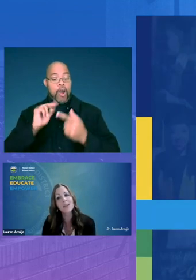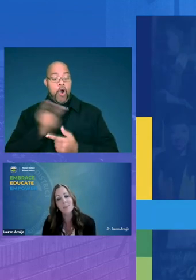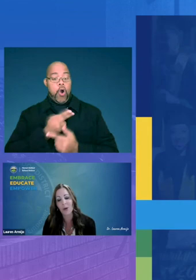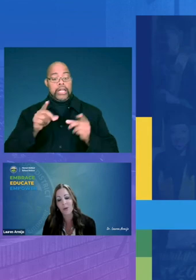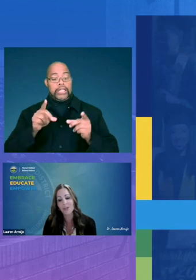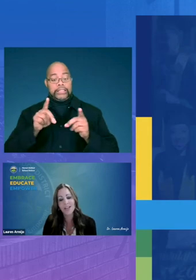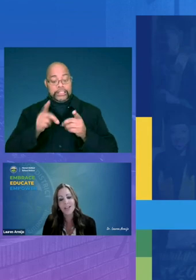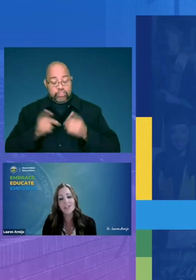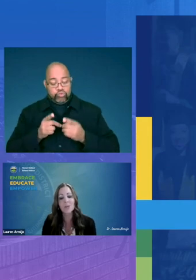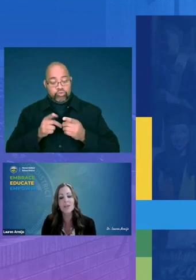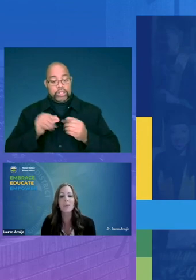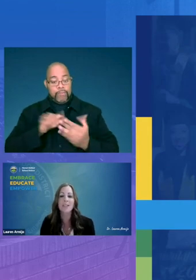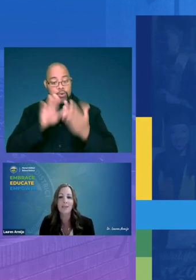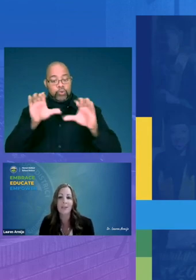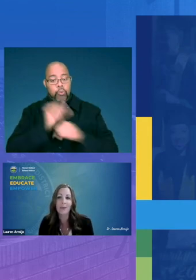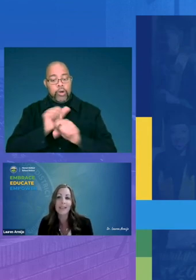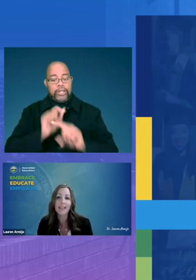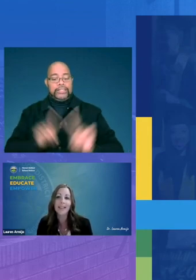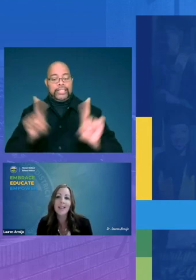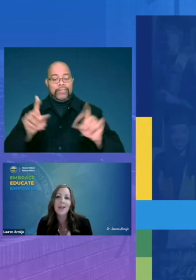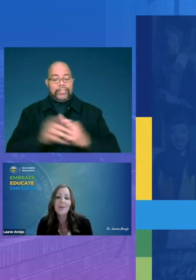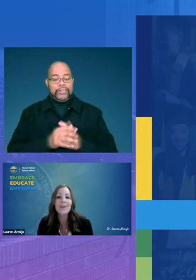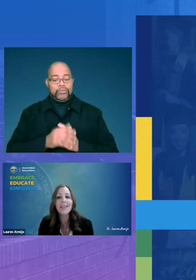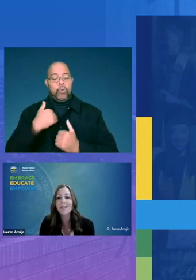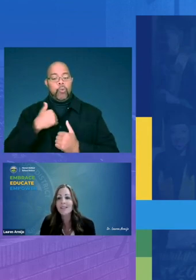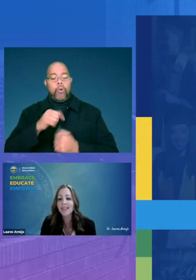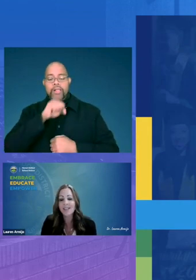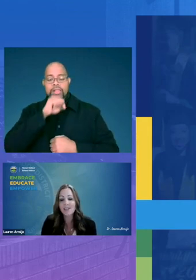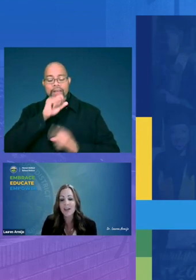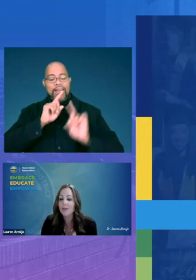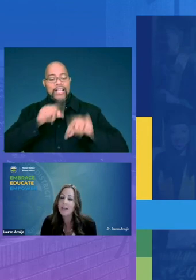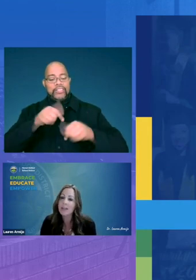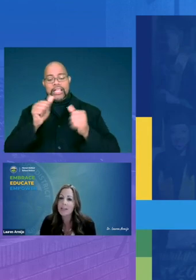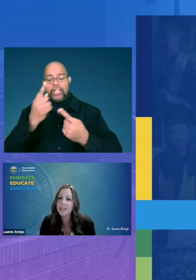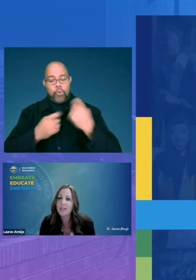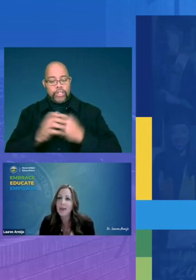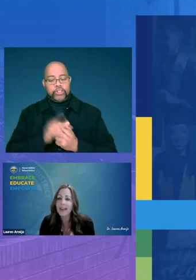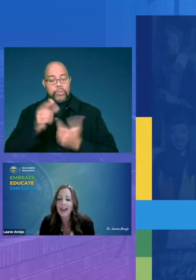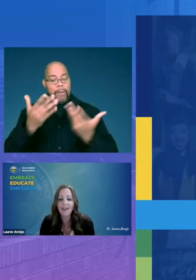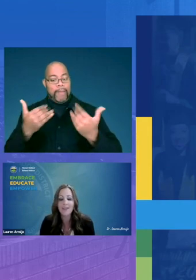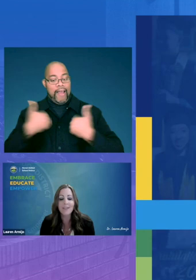approach to doing the work differently we would love to answer any questions you may have you